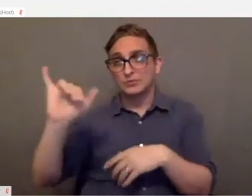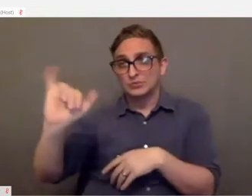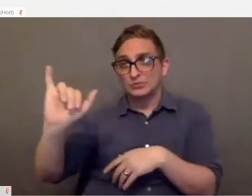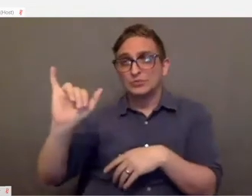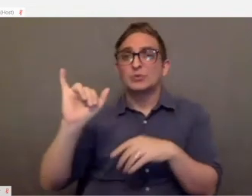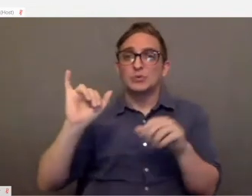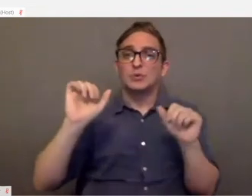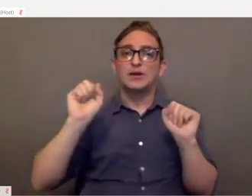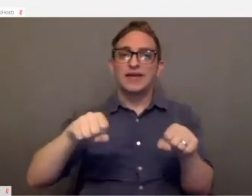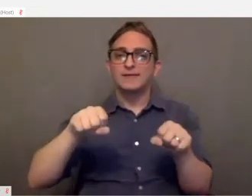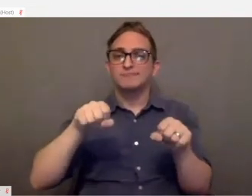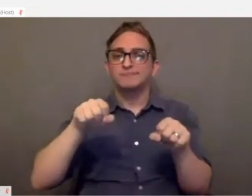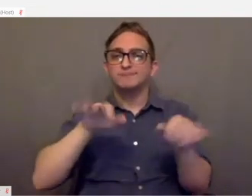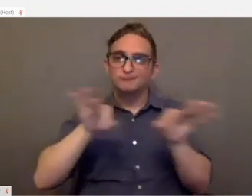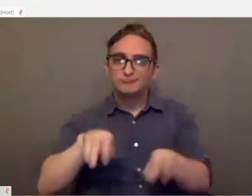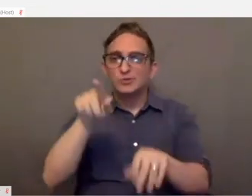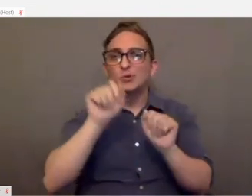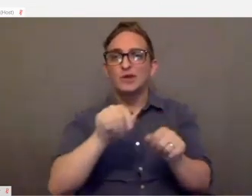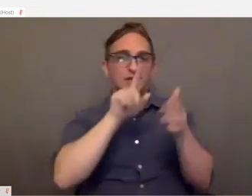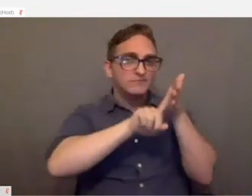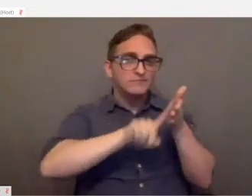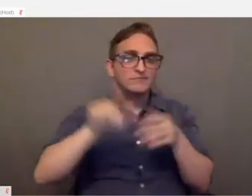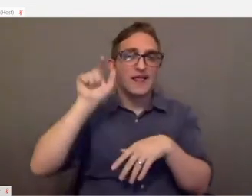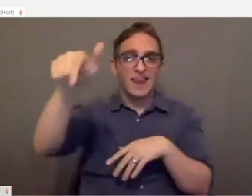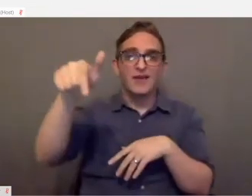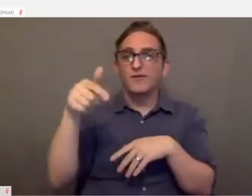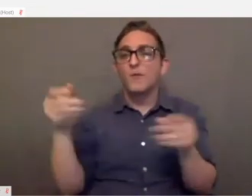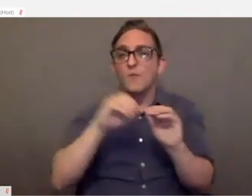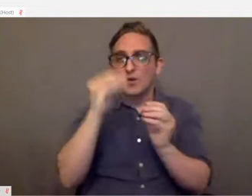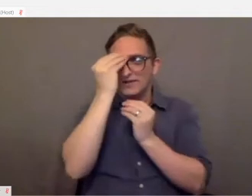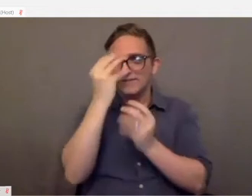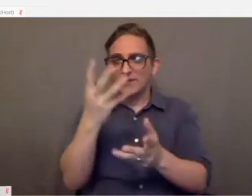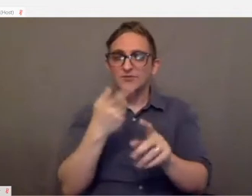done and you can go and find out more information from these different resources.